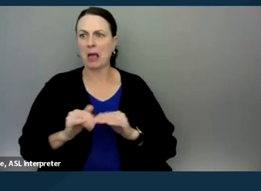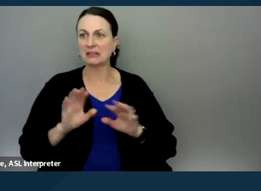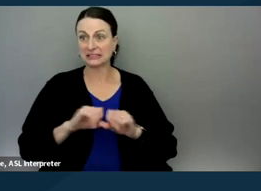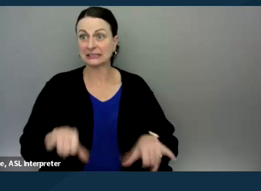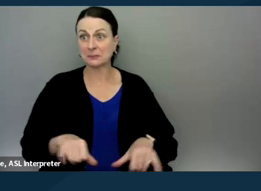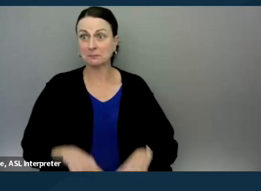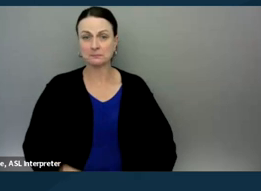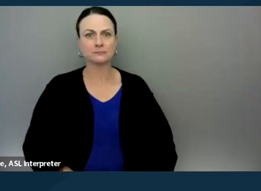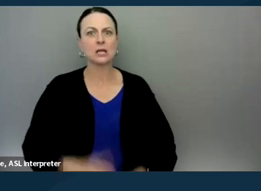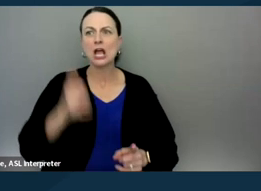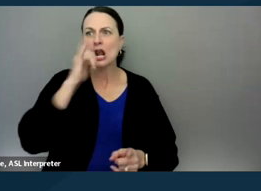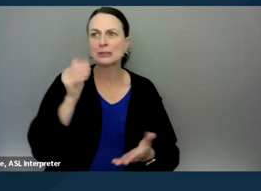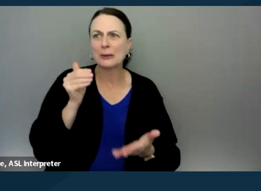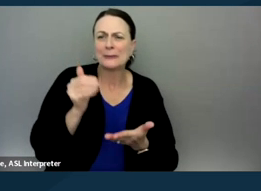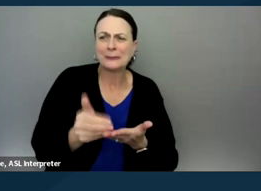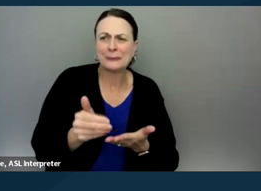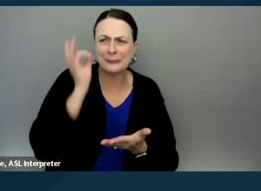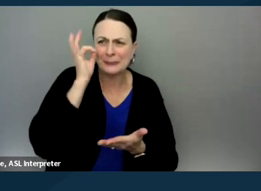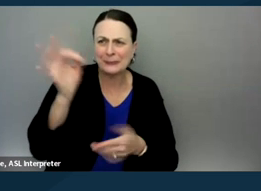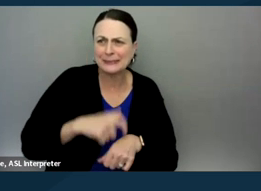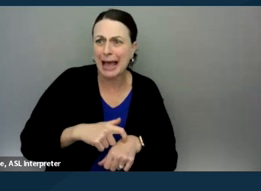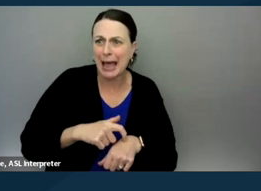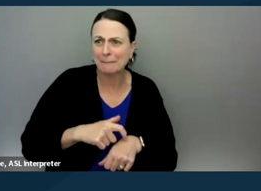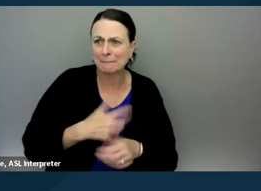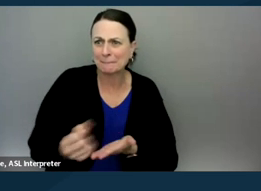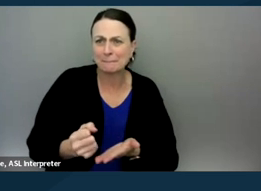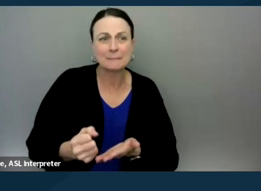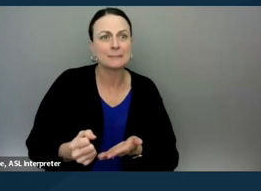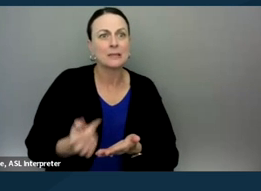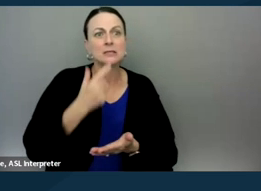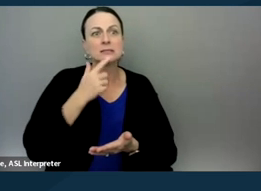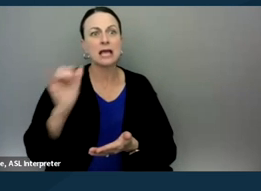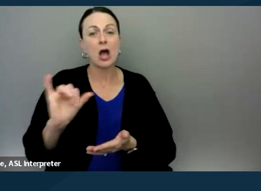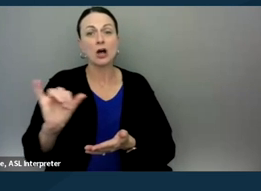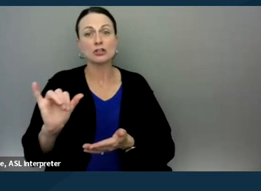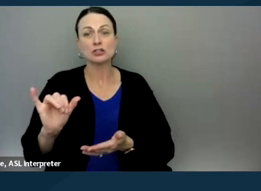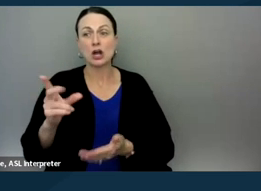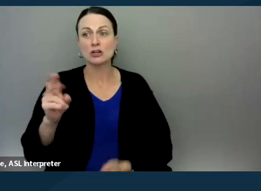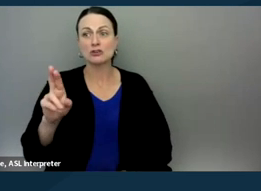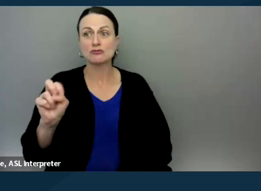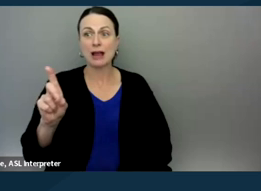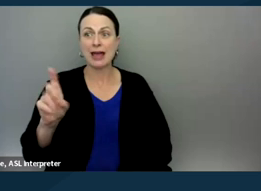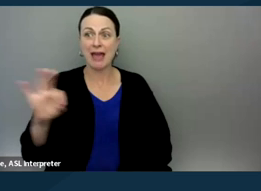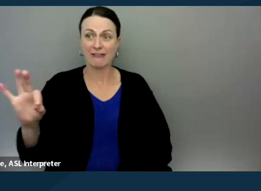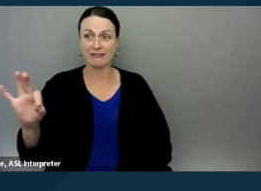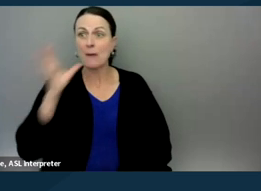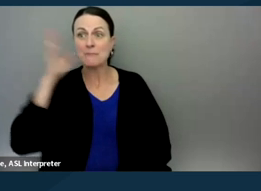So it looks like we're about at time, but I just wanted to say also that DREDF, the Parent Training and Information Center provides